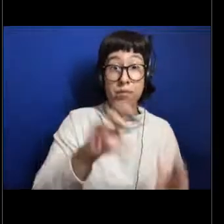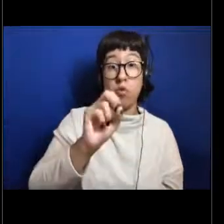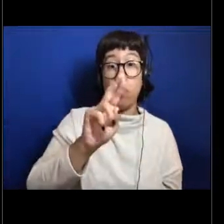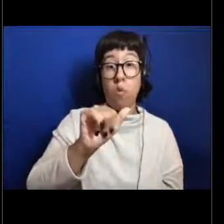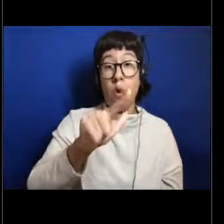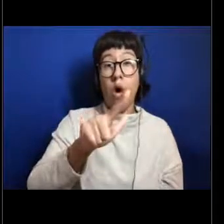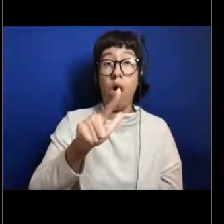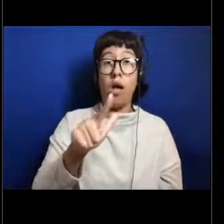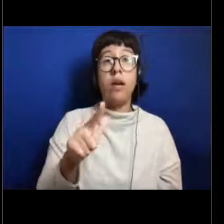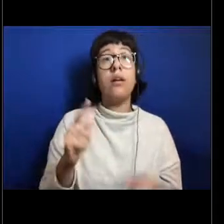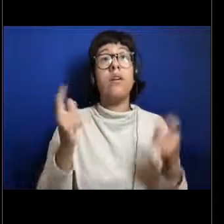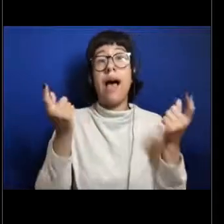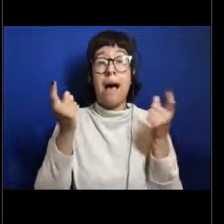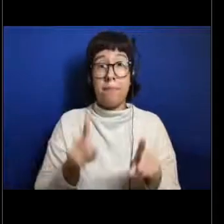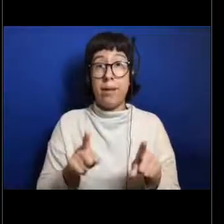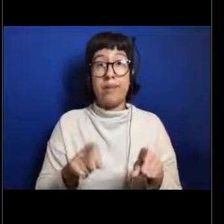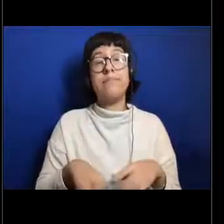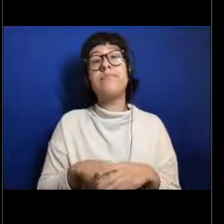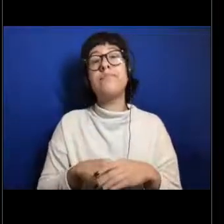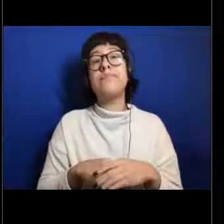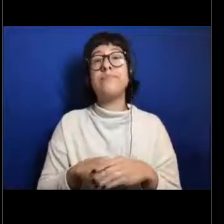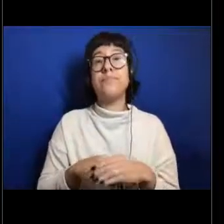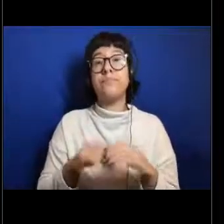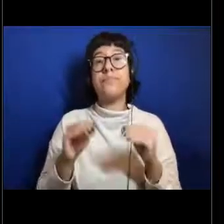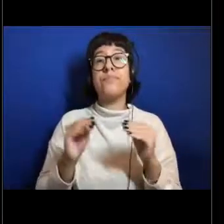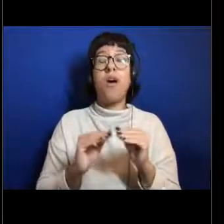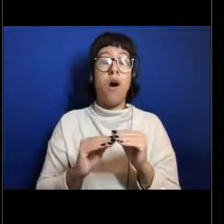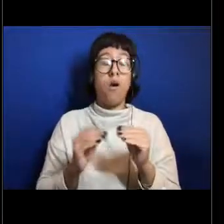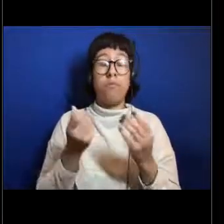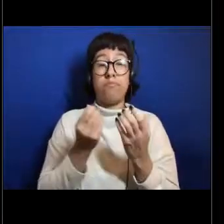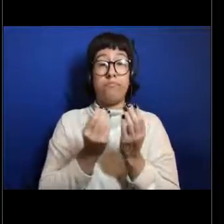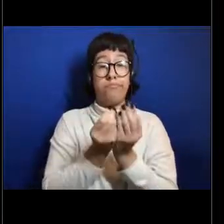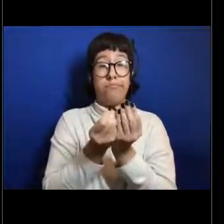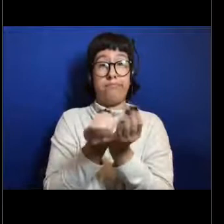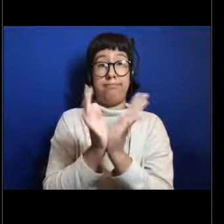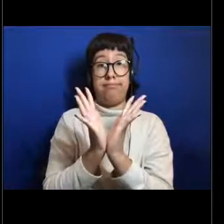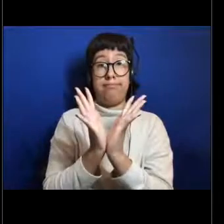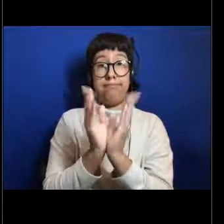So they'll release all of their eggs and their sperm